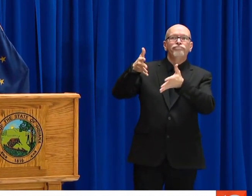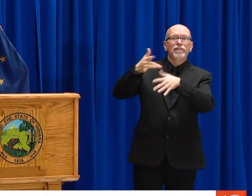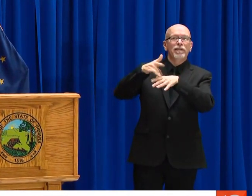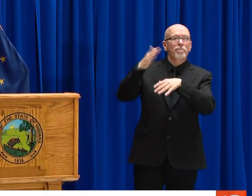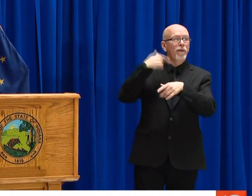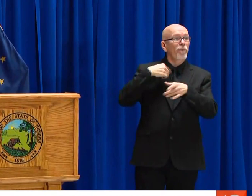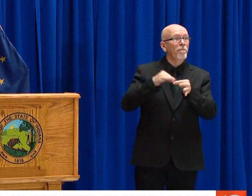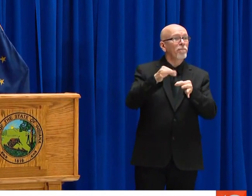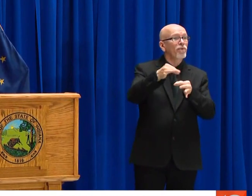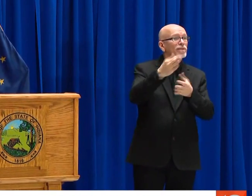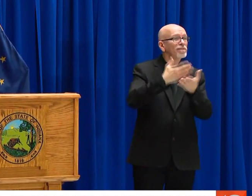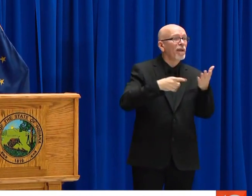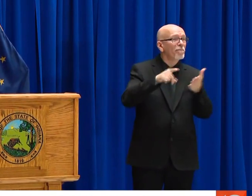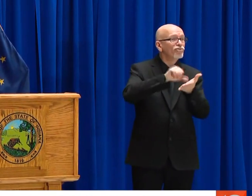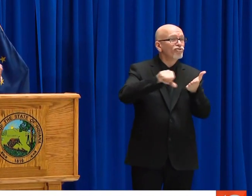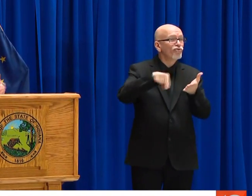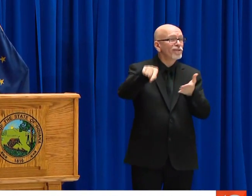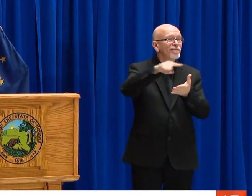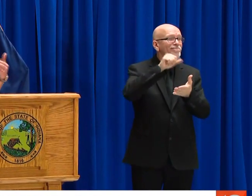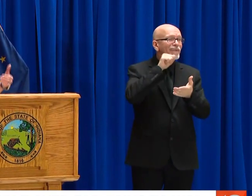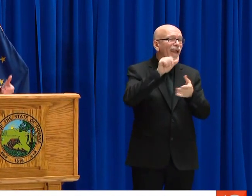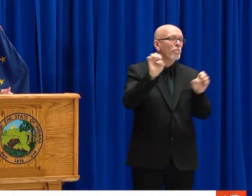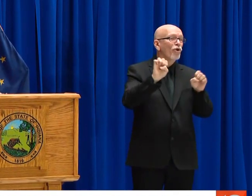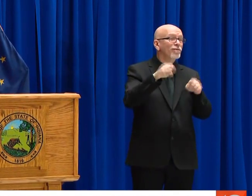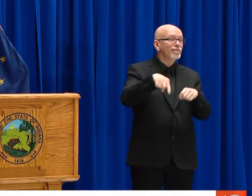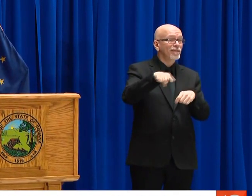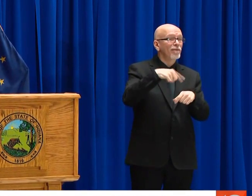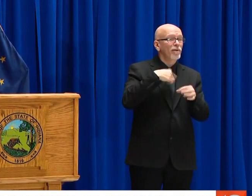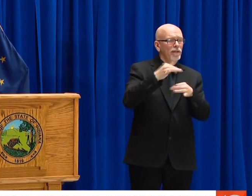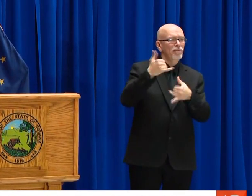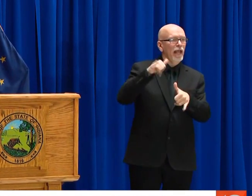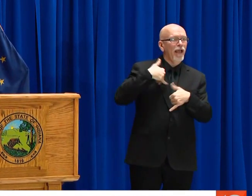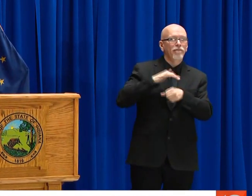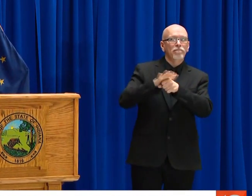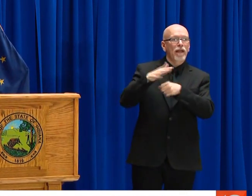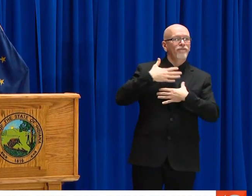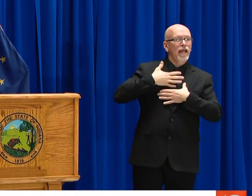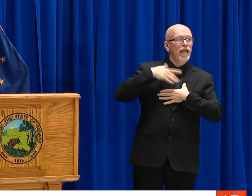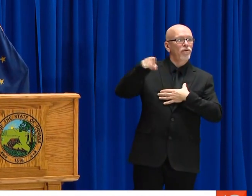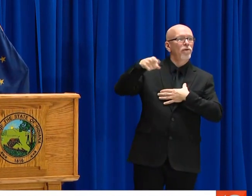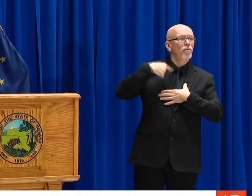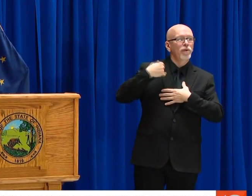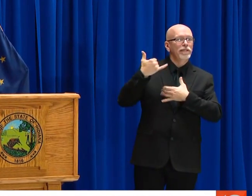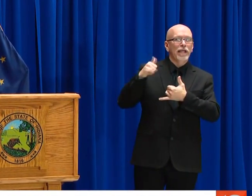BUT WE DO HAVE ACCESS TO OTHER VENTILATORS THAT ARE IN SURGERY CENTERS THAT ARE SITTING EMPTY